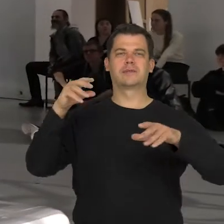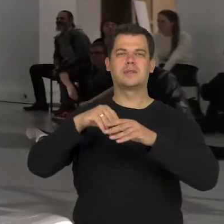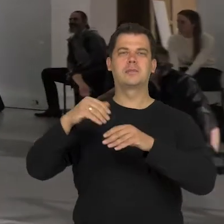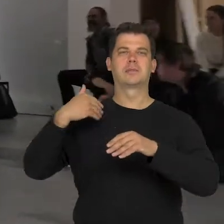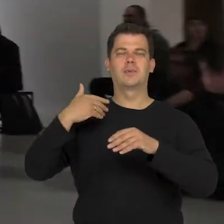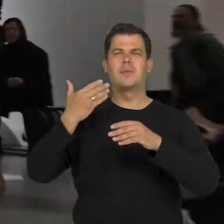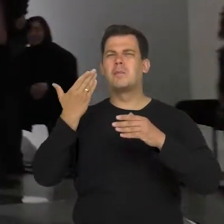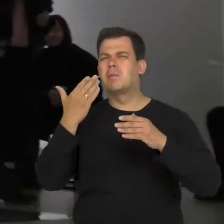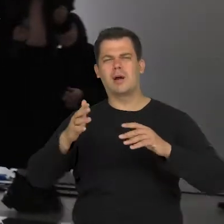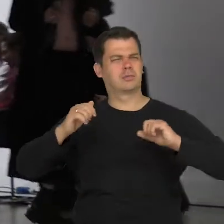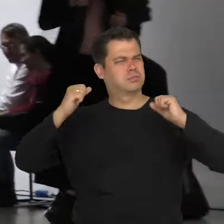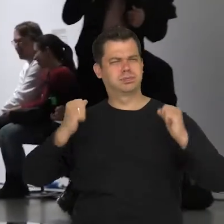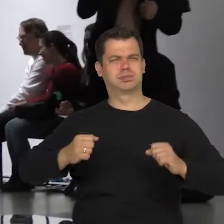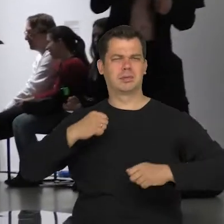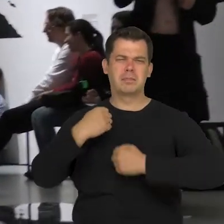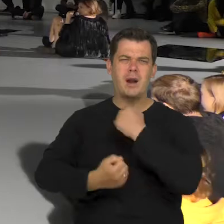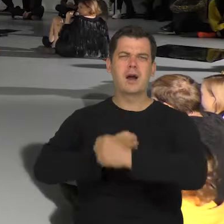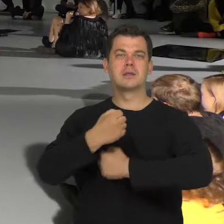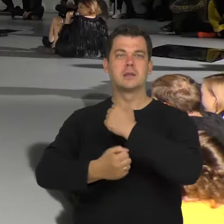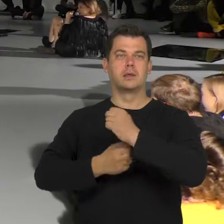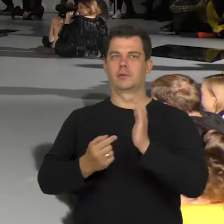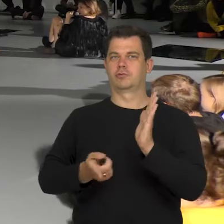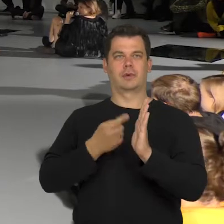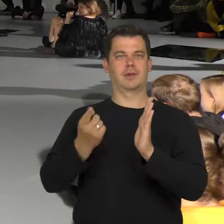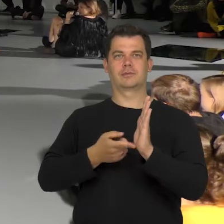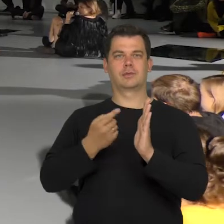and long work, the question "what do you see?" was asked frequently.